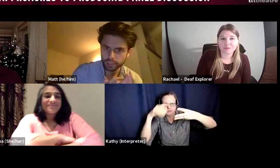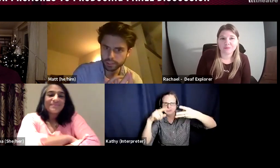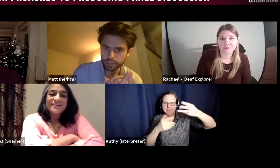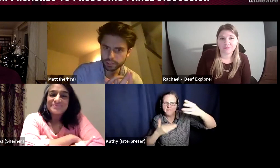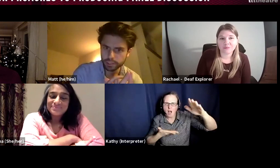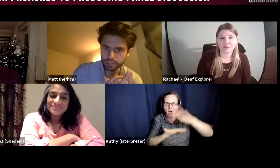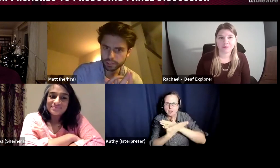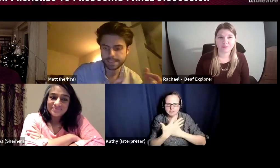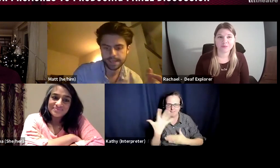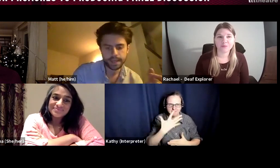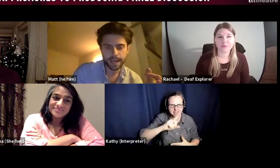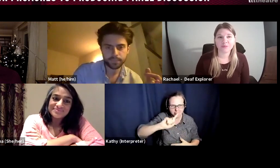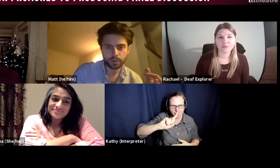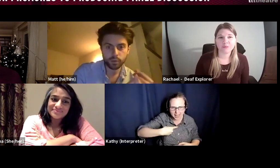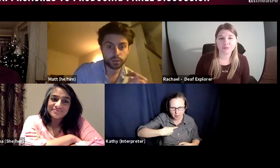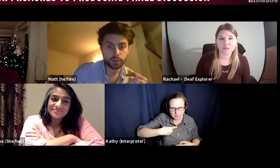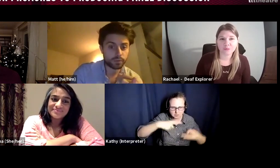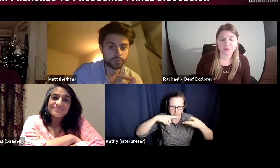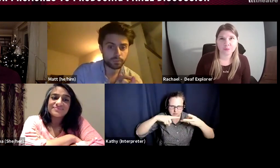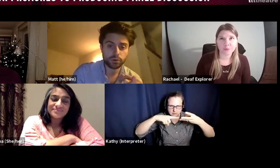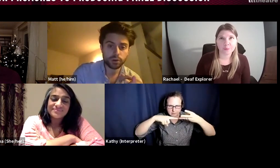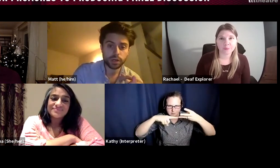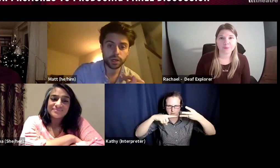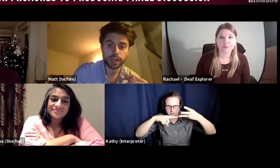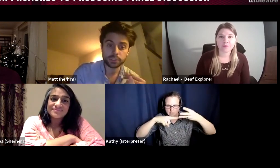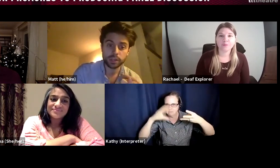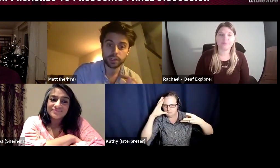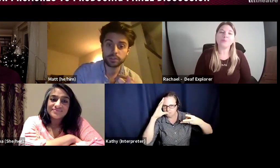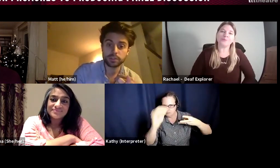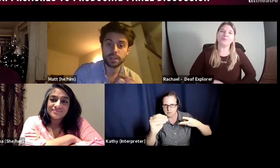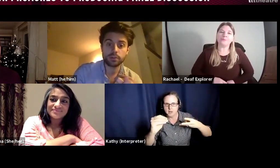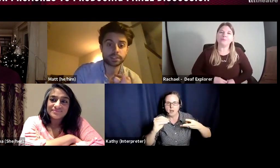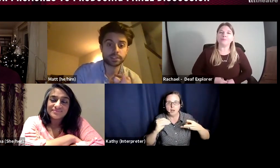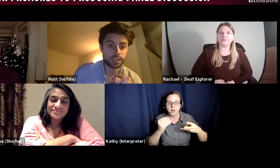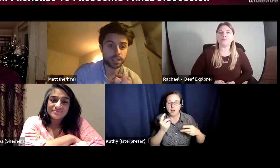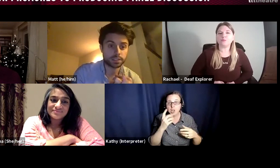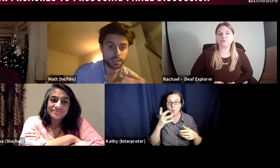someone may correct me, will give you a support, an access worker to meet your access needs in